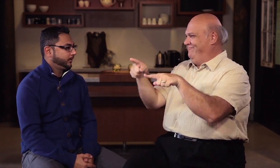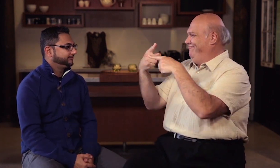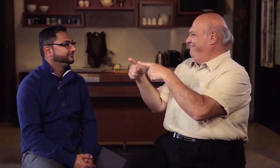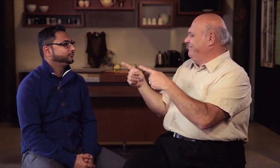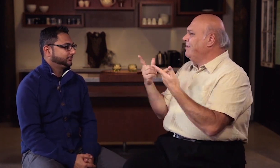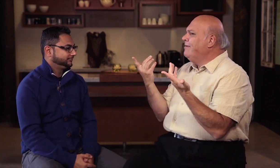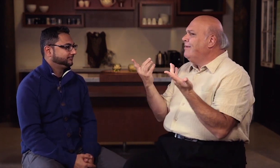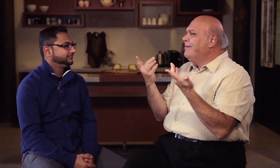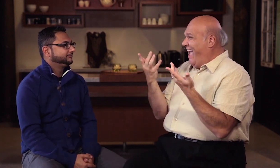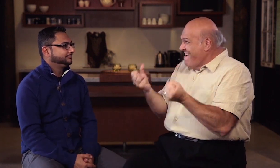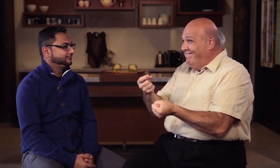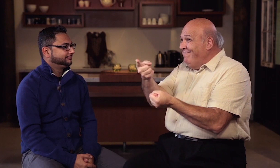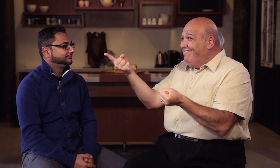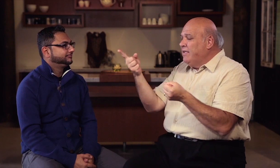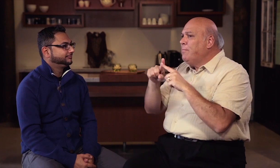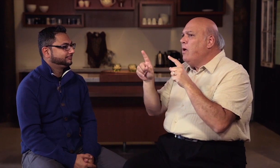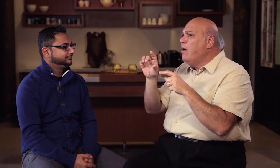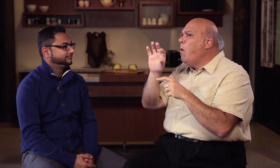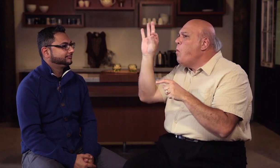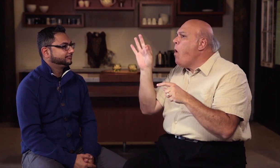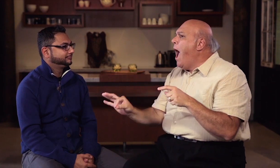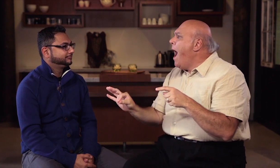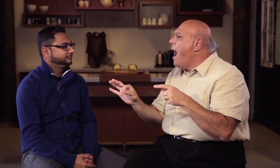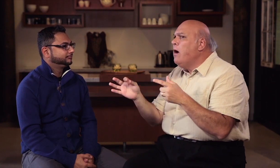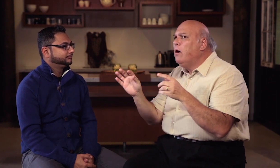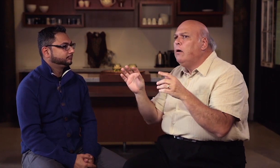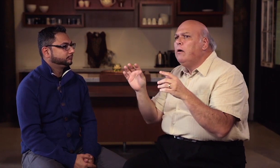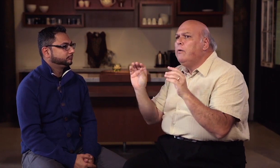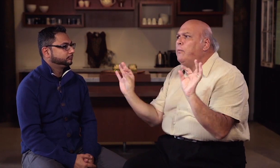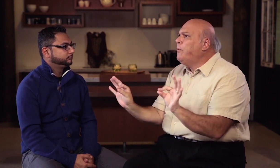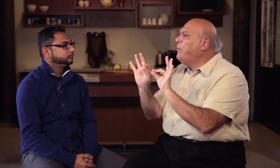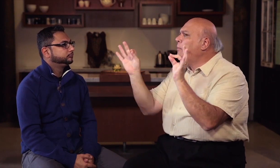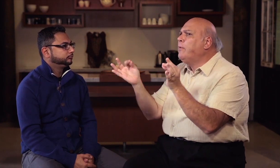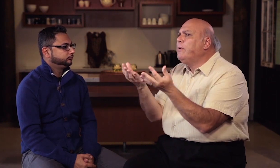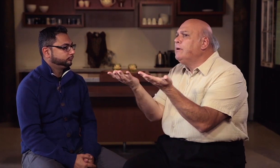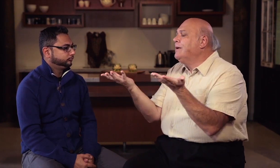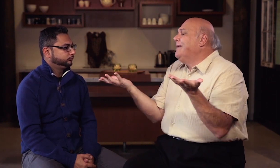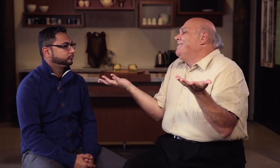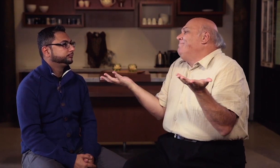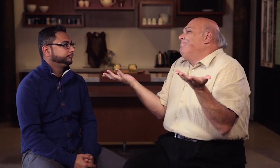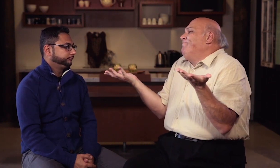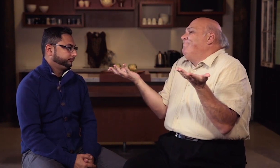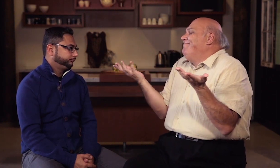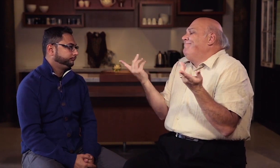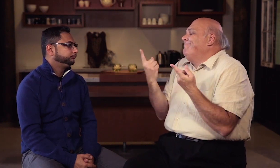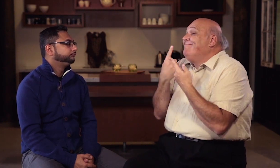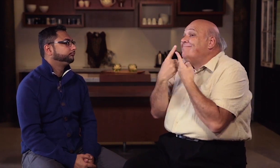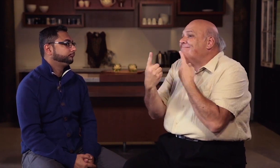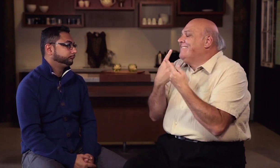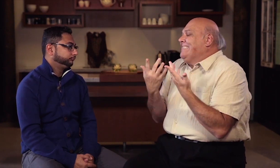It varies from one to another. Leaders are out there but you don't know why we can't find them.